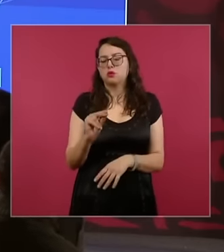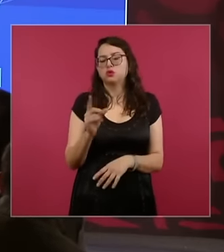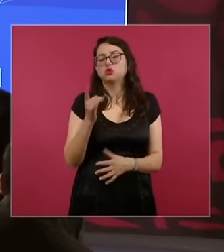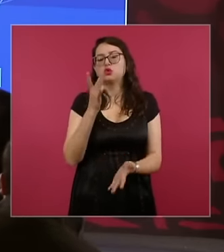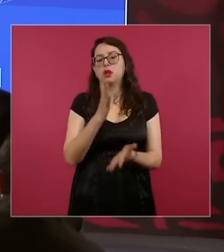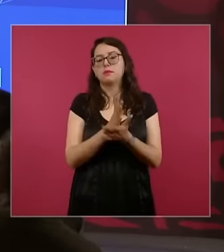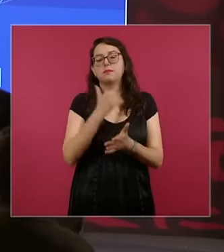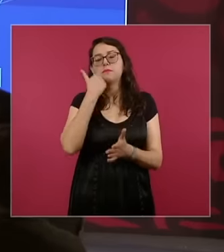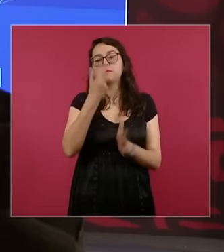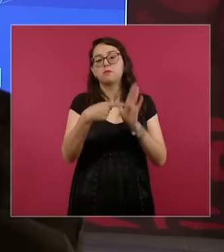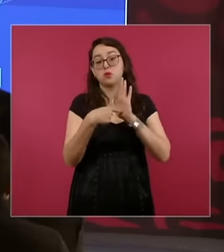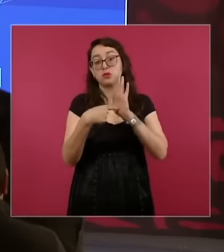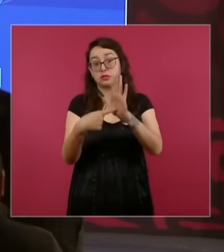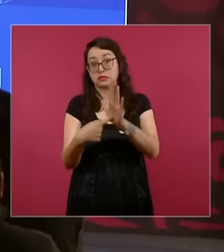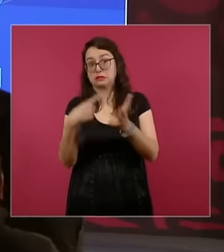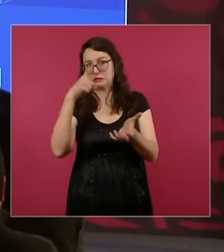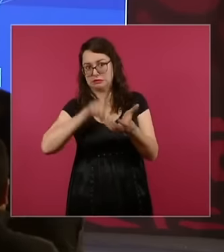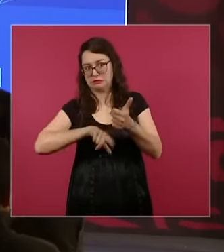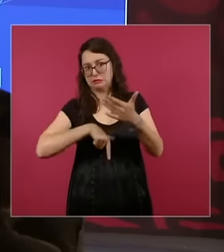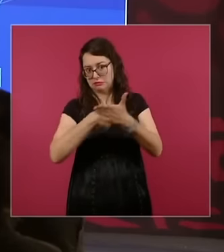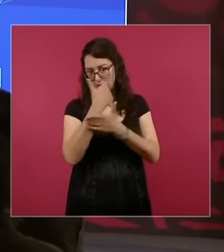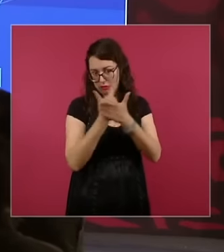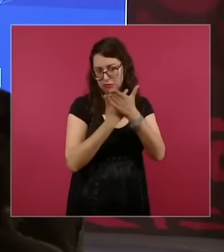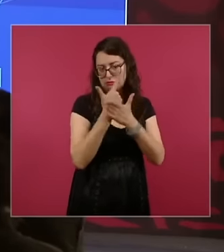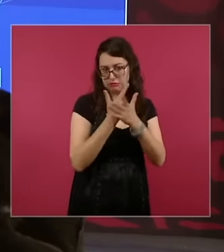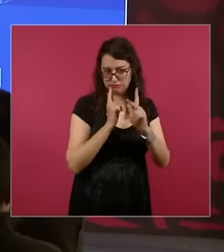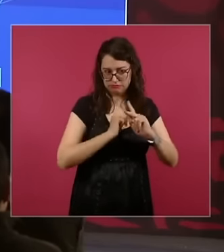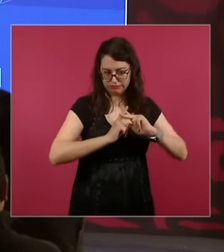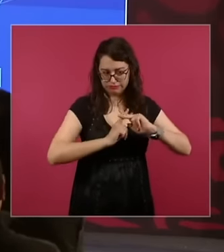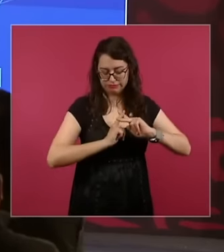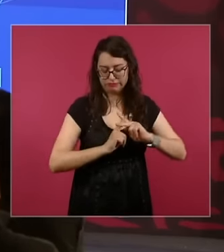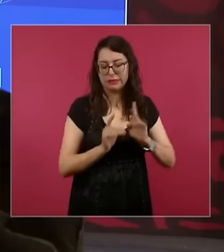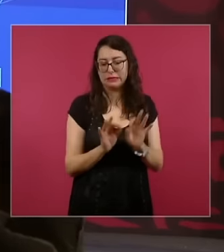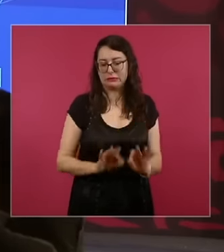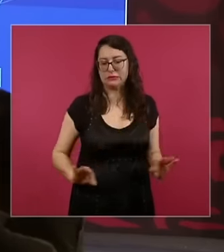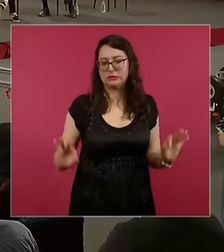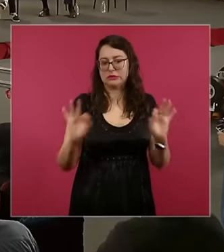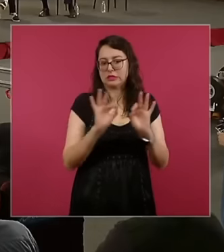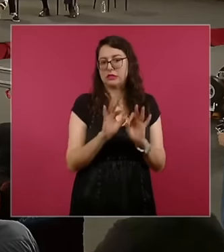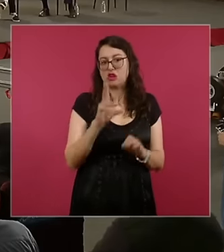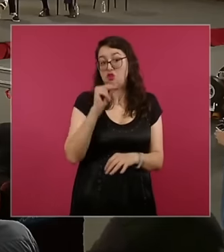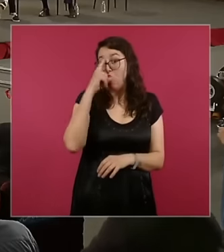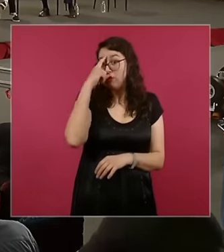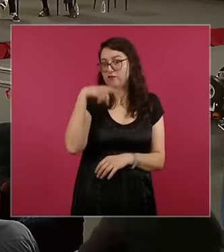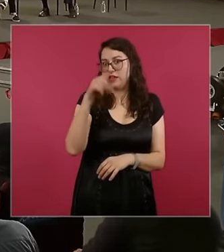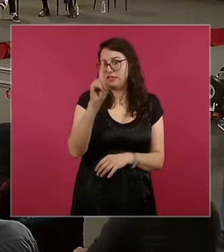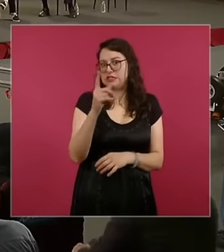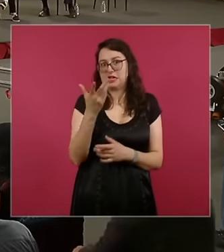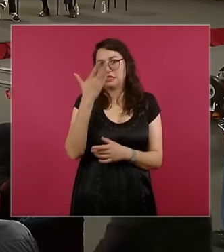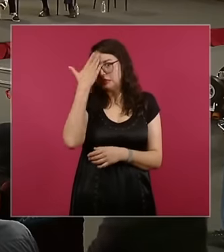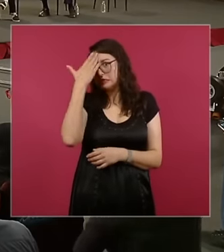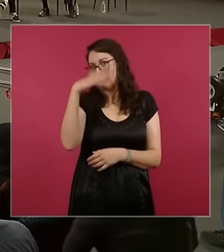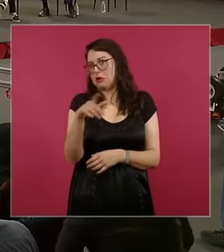solve a series of equations but well the point is that we have, on the one hand, the laws of